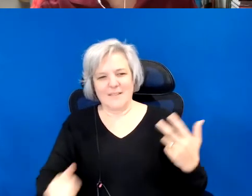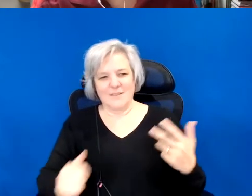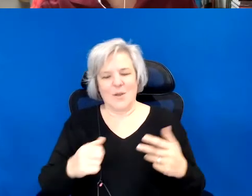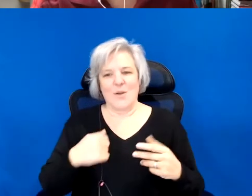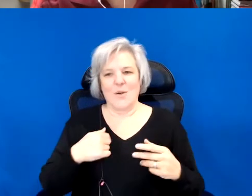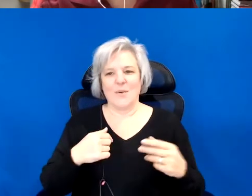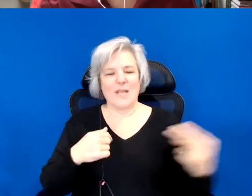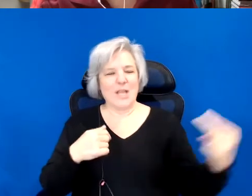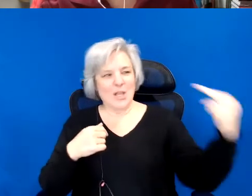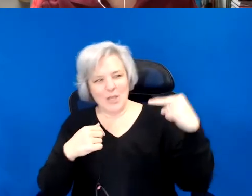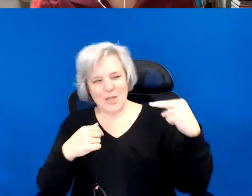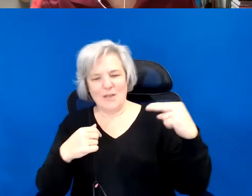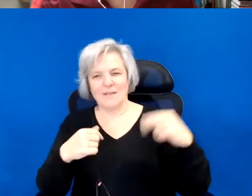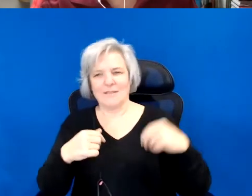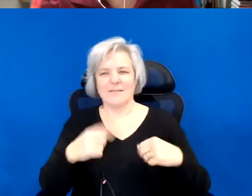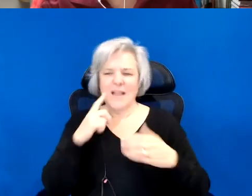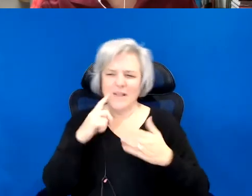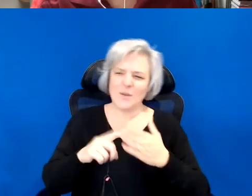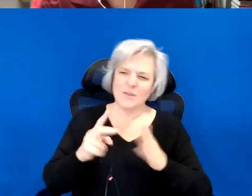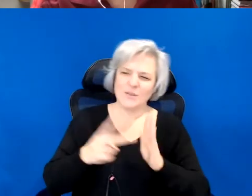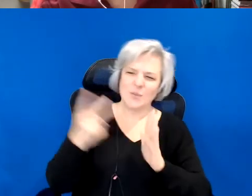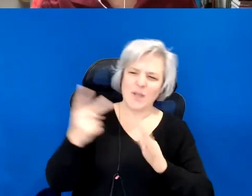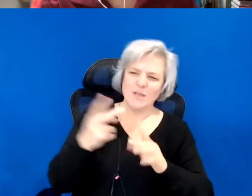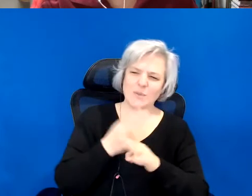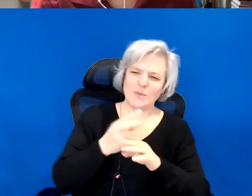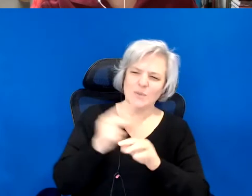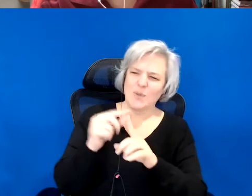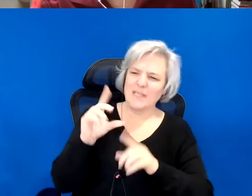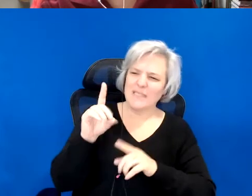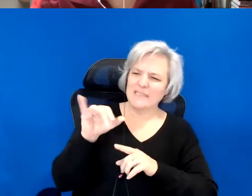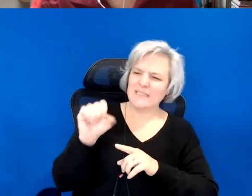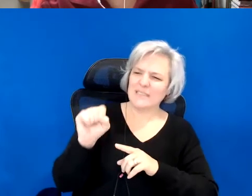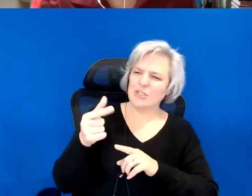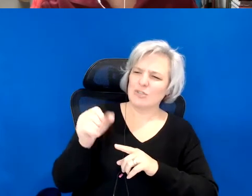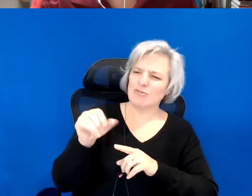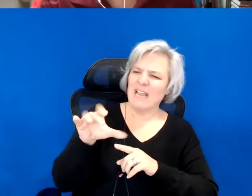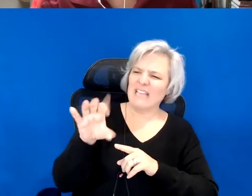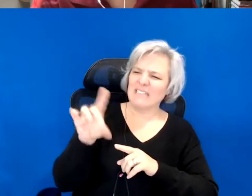and I noticed twice to use the term disgrace. And it is exactly that kind of close attention